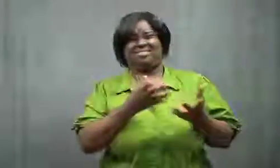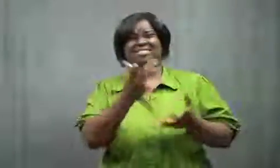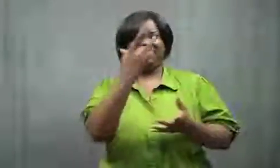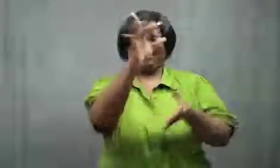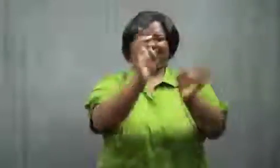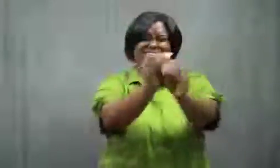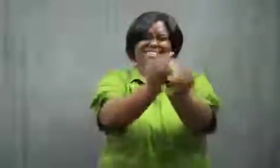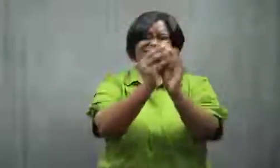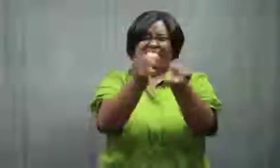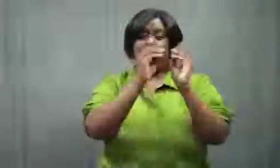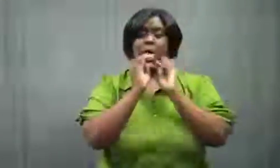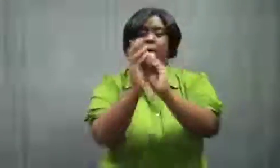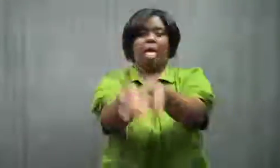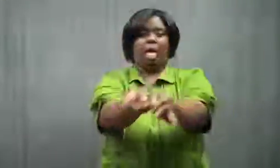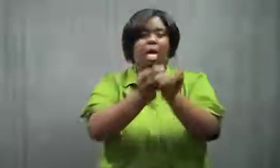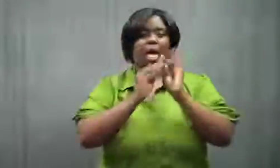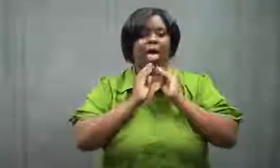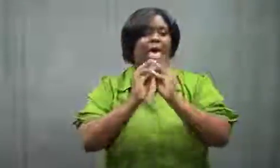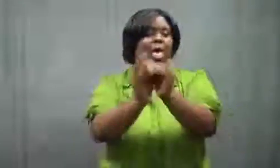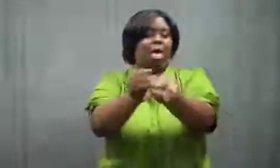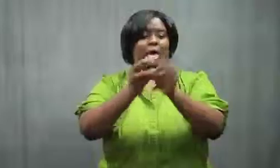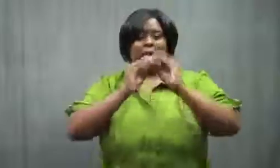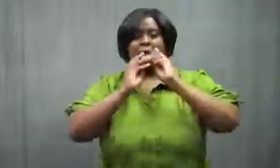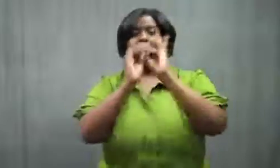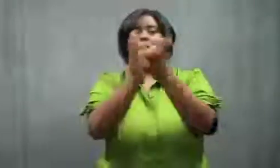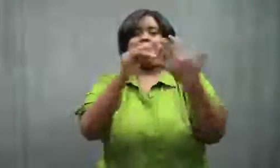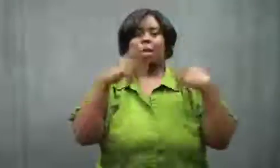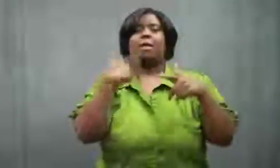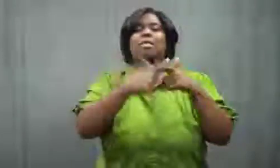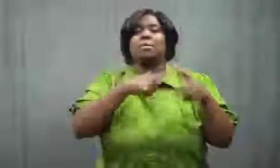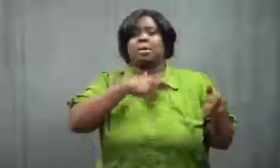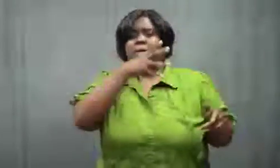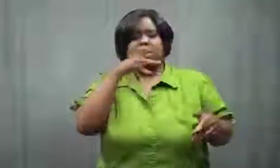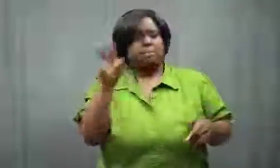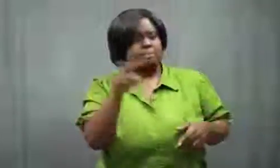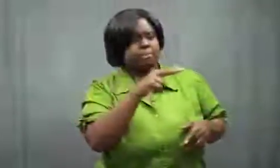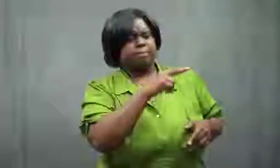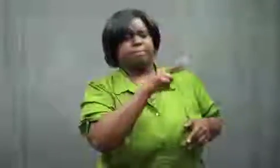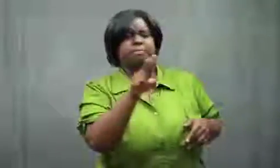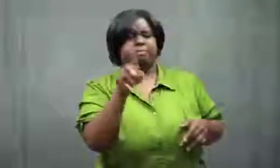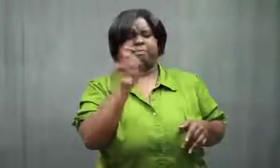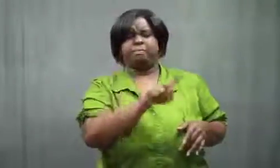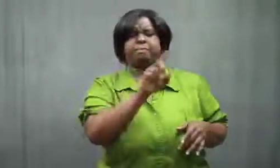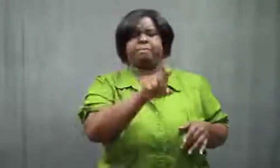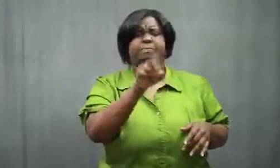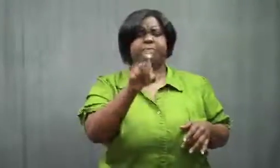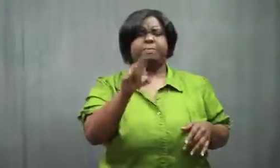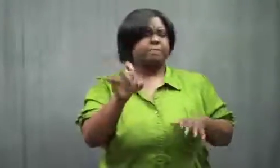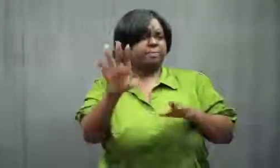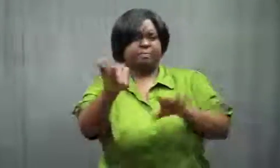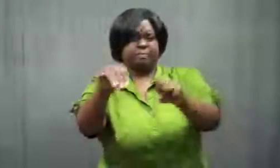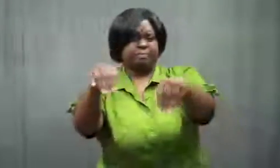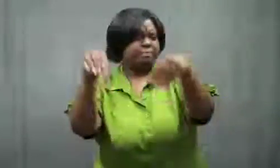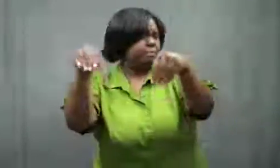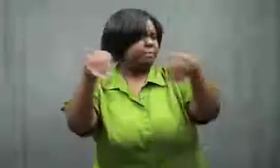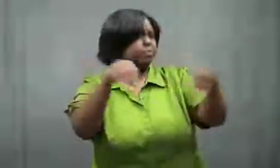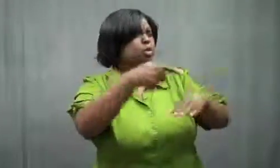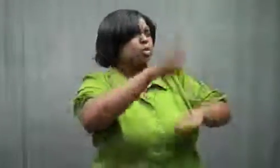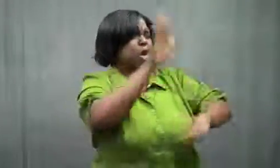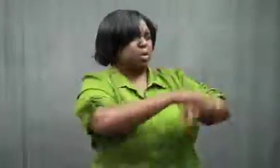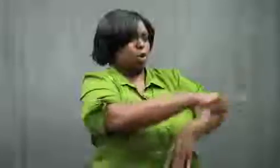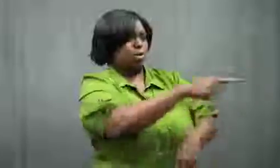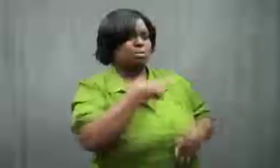But I denied it, and we went back and forth over it.